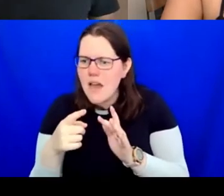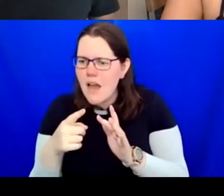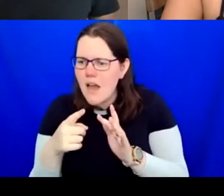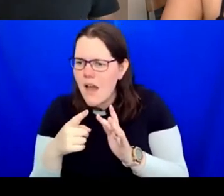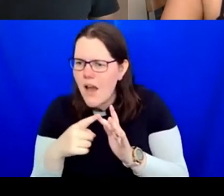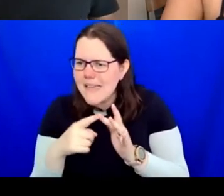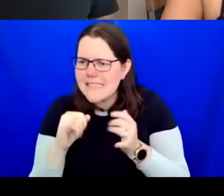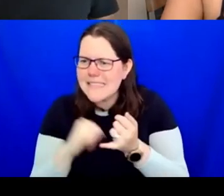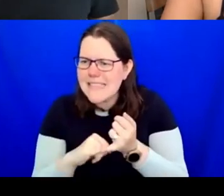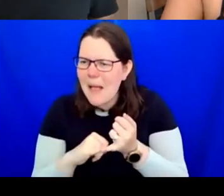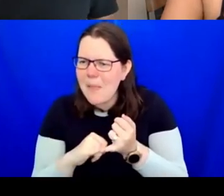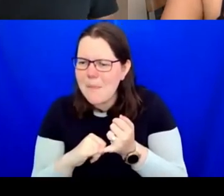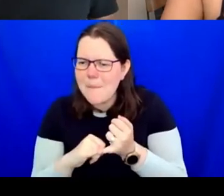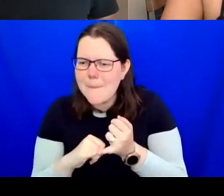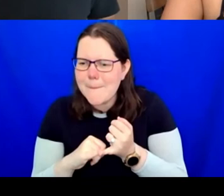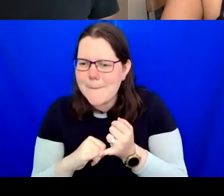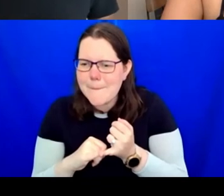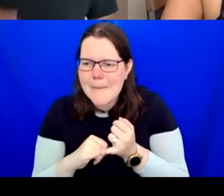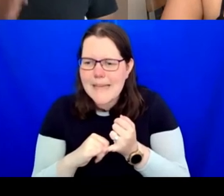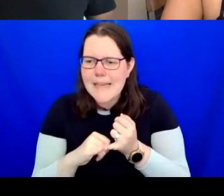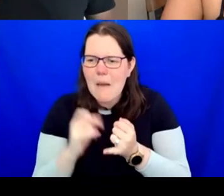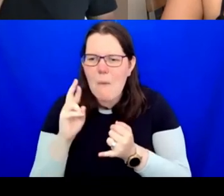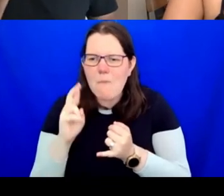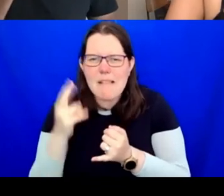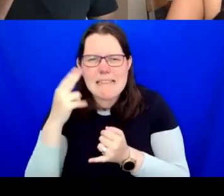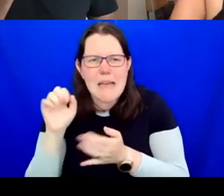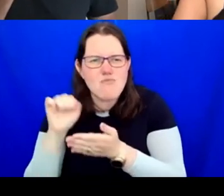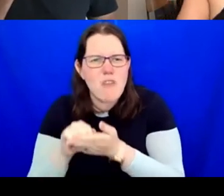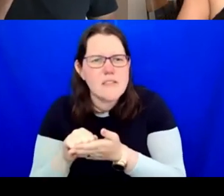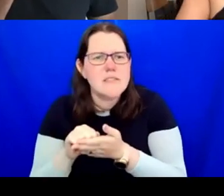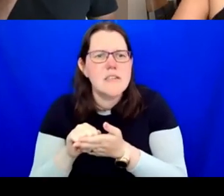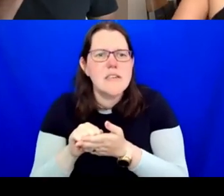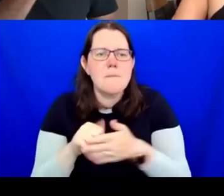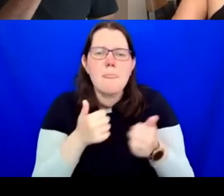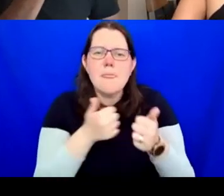"Are institutions capitalist in their way of working? By that, I mean the expectation of